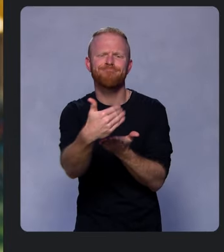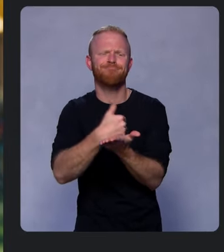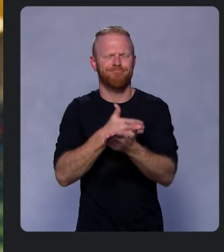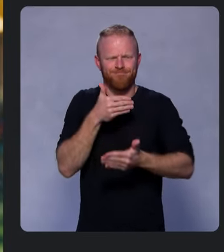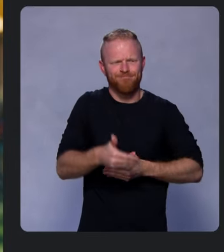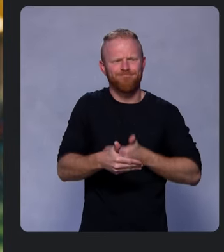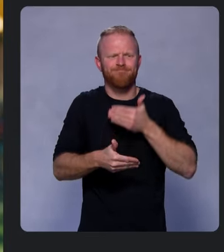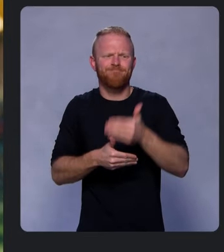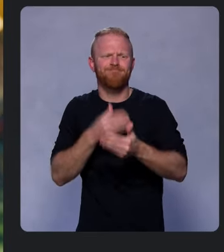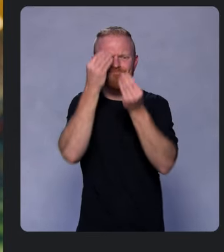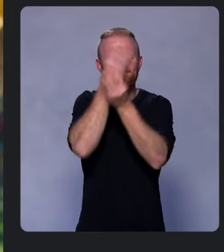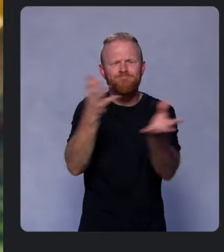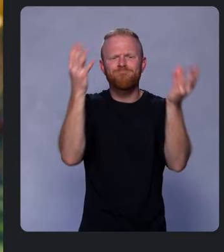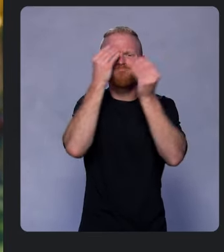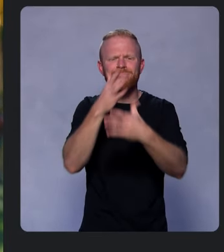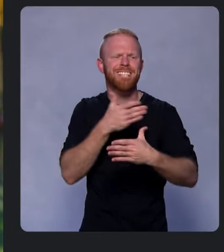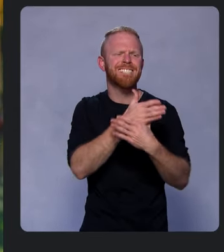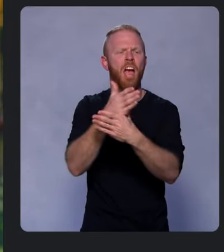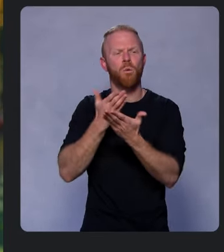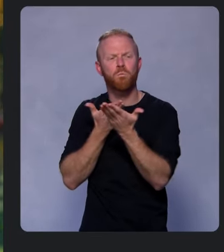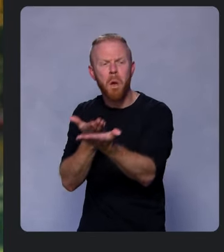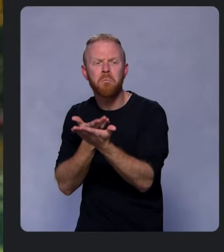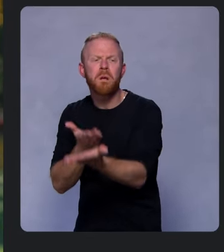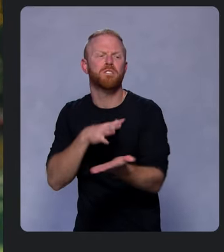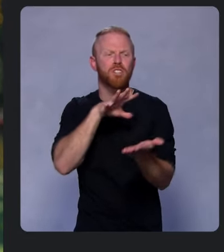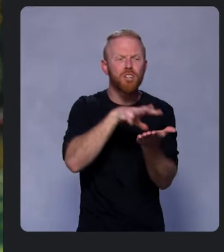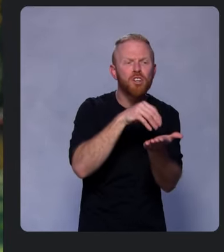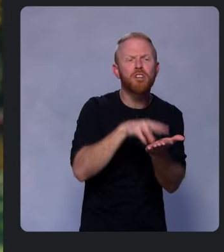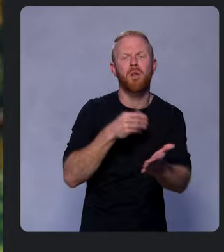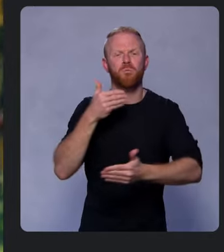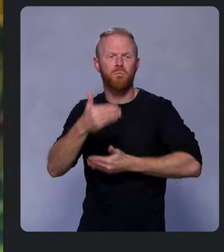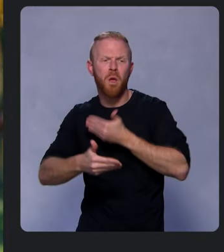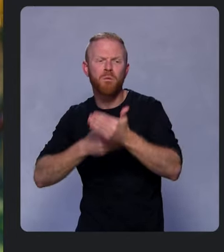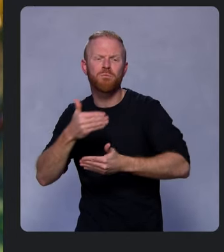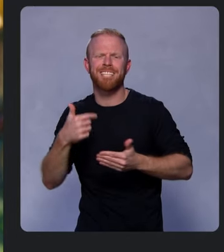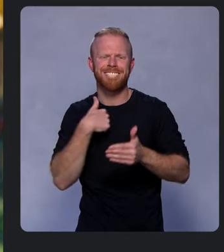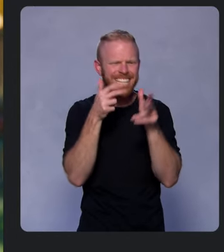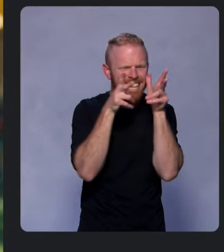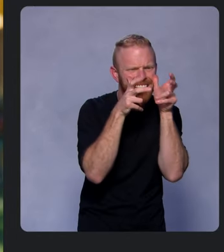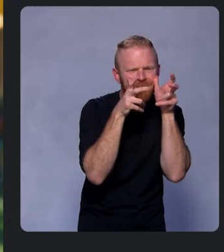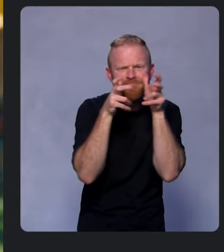sharing proposals, learnings and progress, listening to your input,